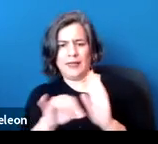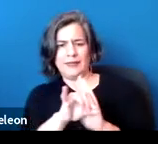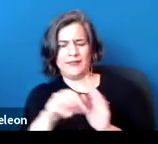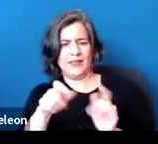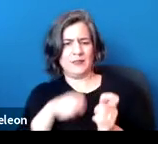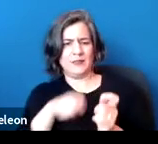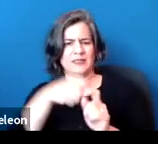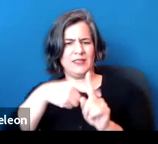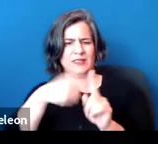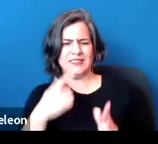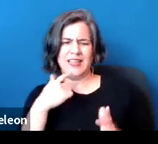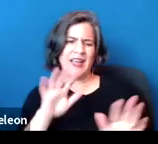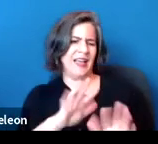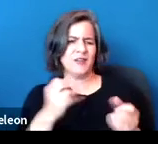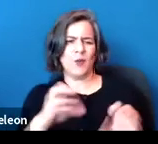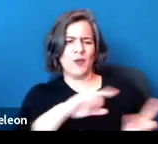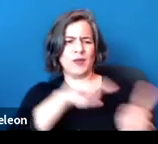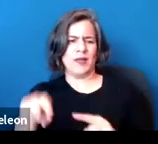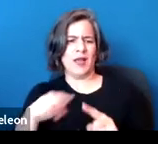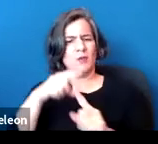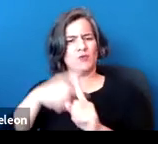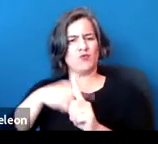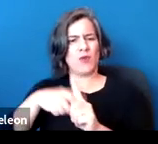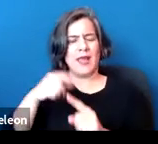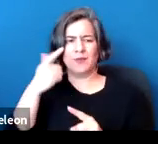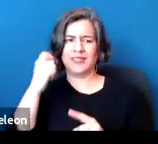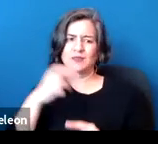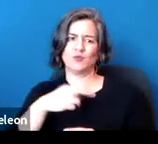"I don't want you in my housing because you're at risk of COVID and that scares me."